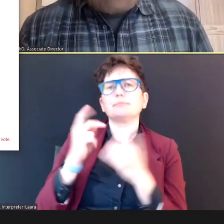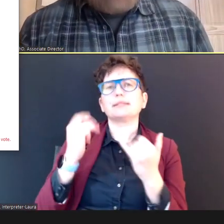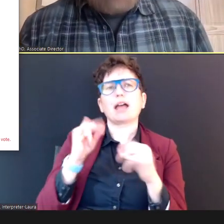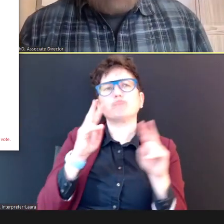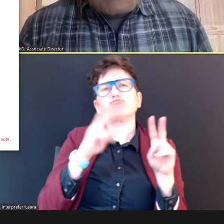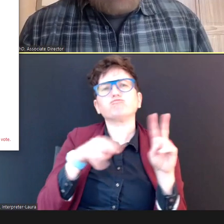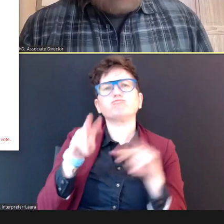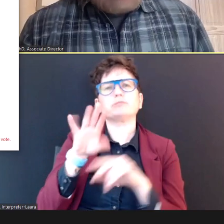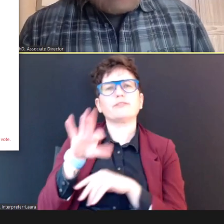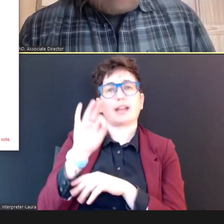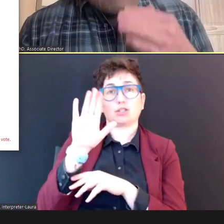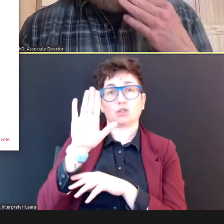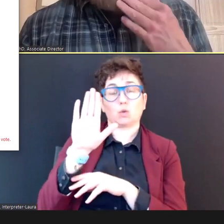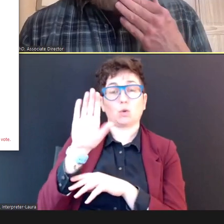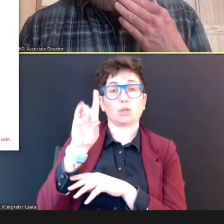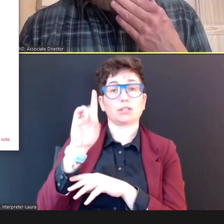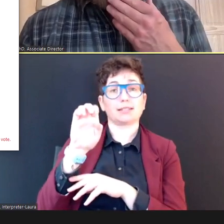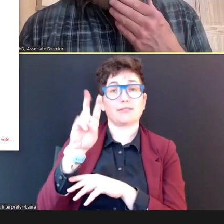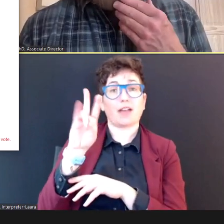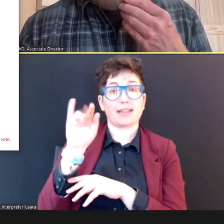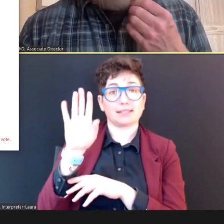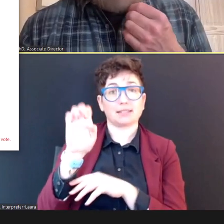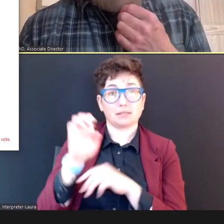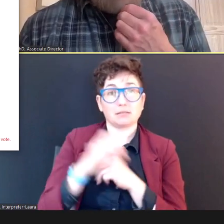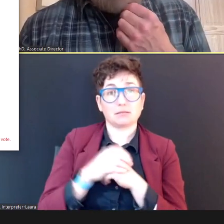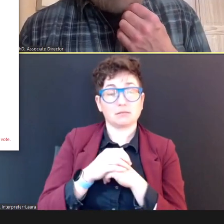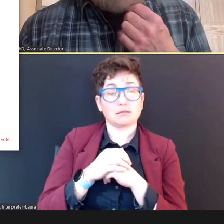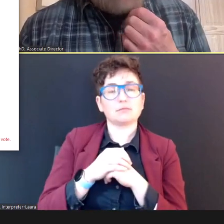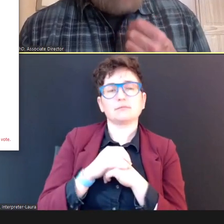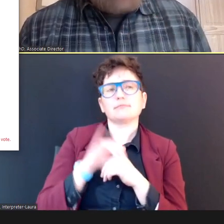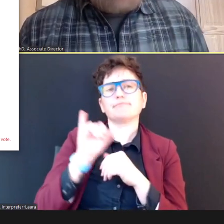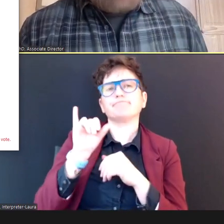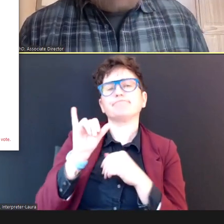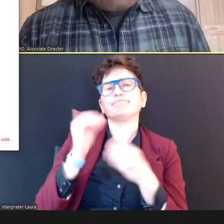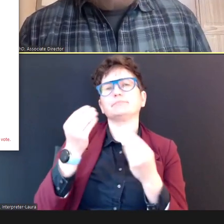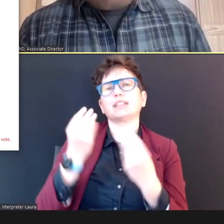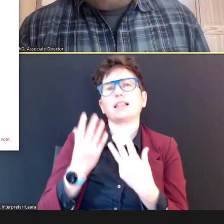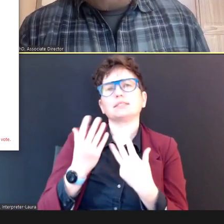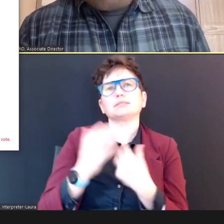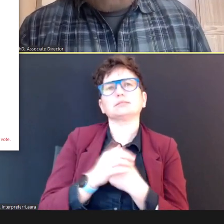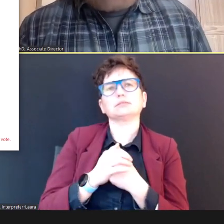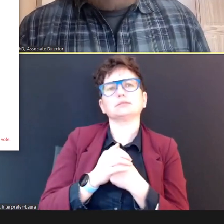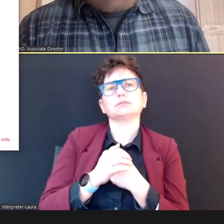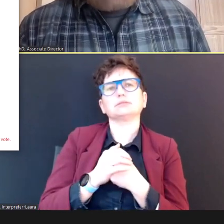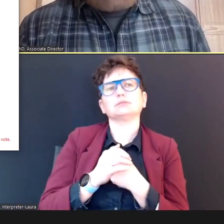tell us, Which one or ones, you're using, that you're the most -- that